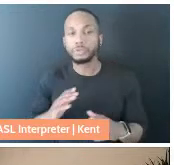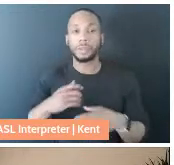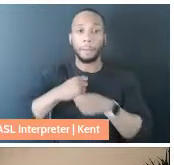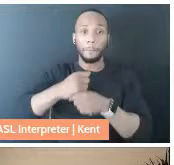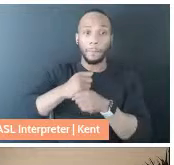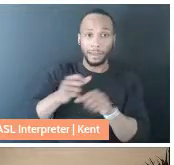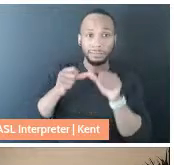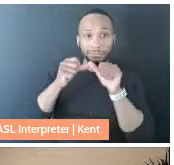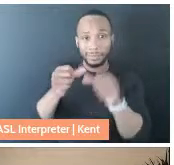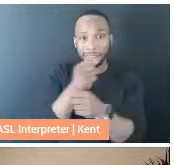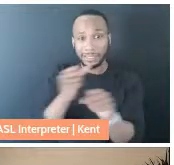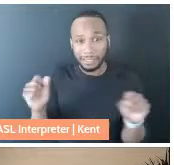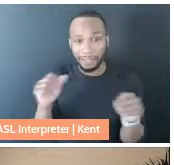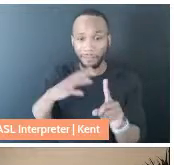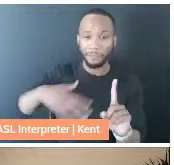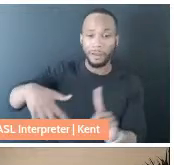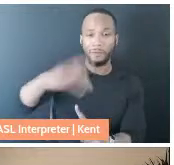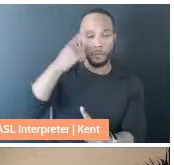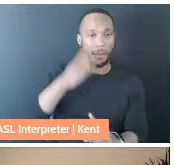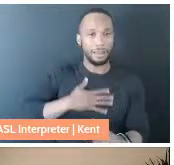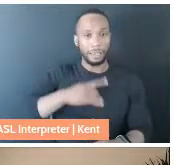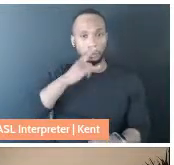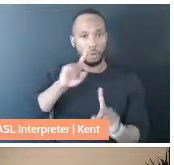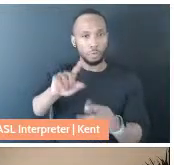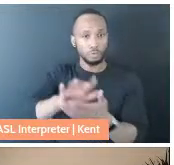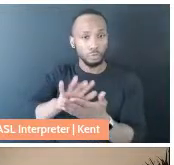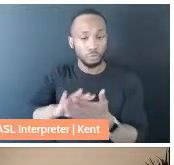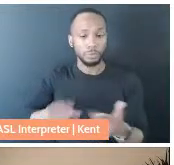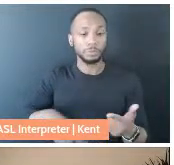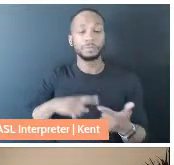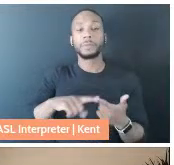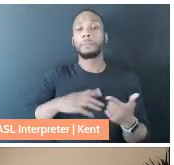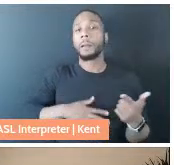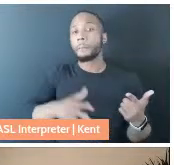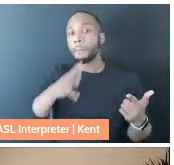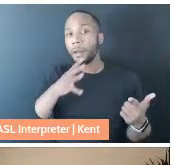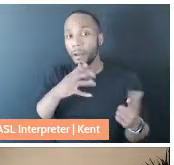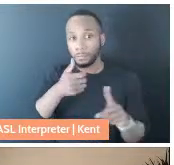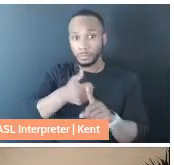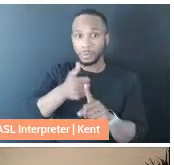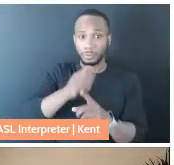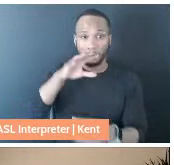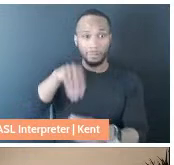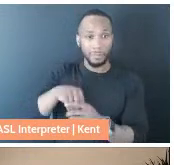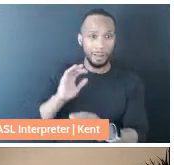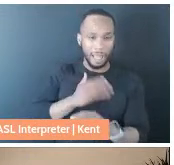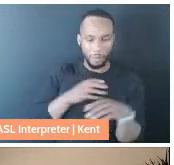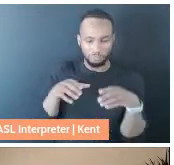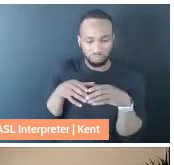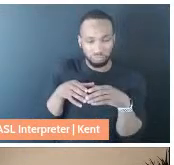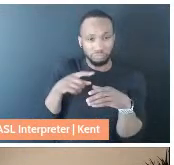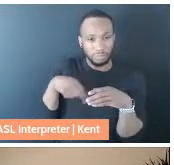my child to be able to go to school, my mom who was part of our bubble and really helped care for